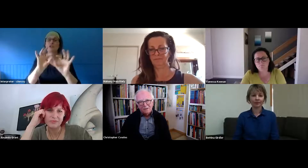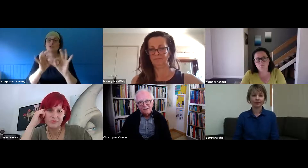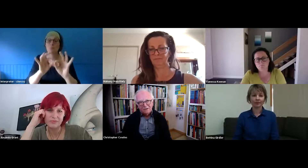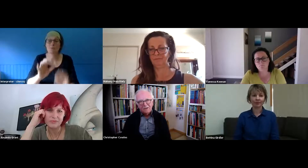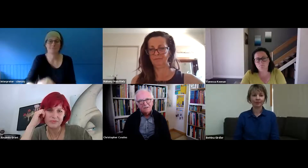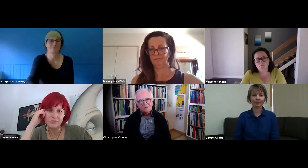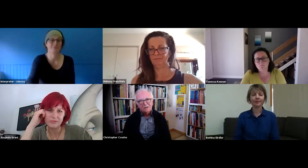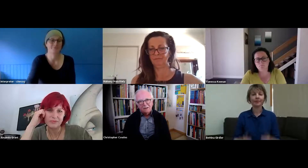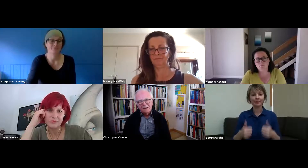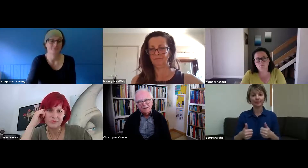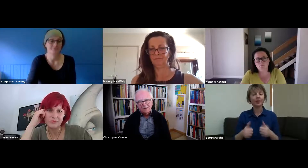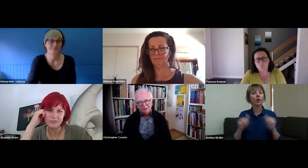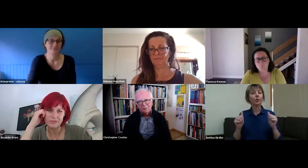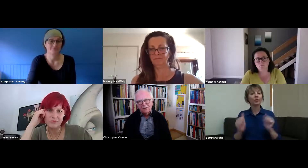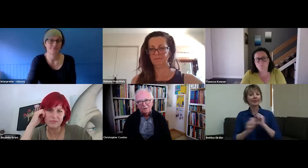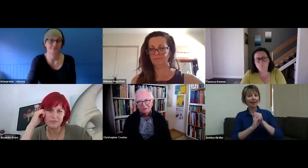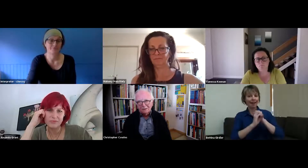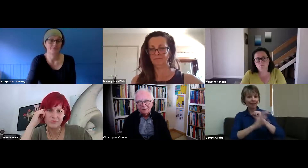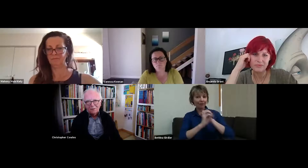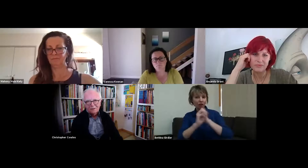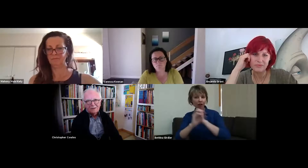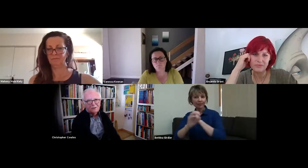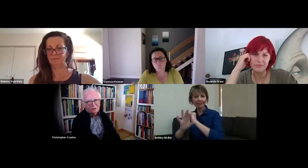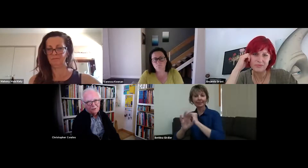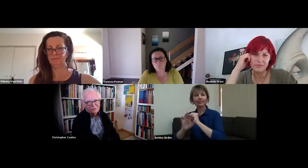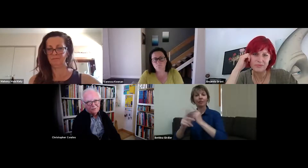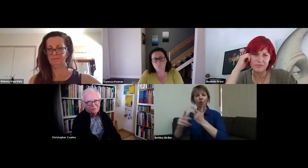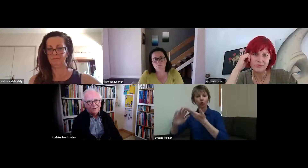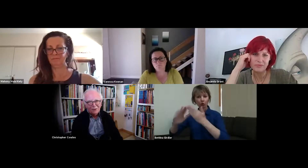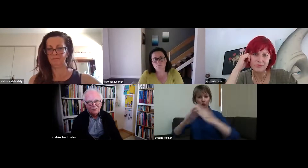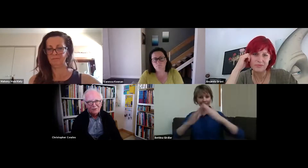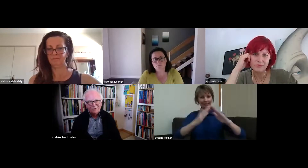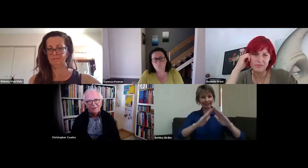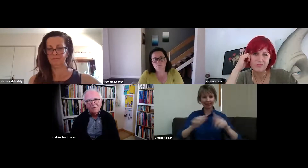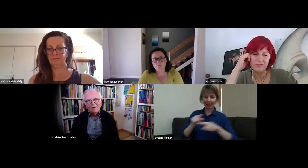the community, and the community chose our project over and above a